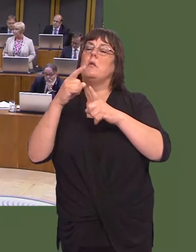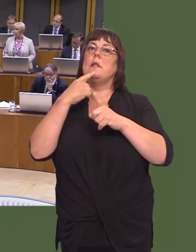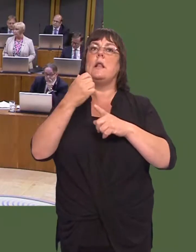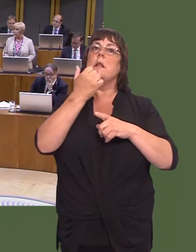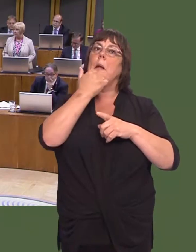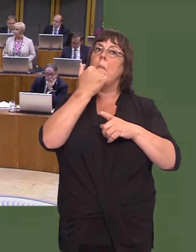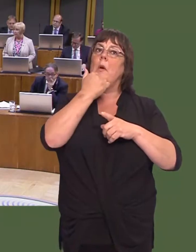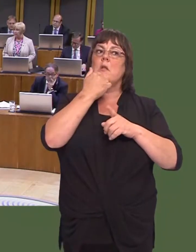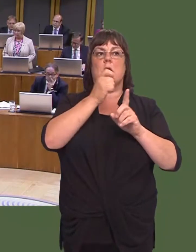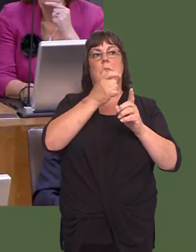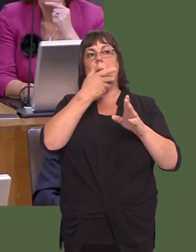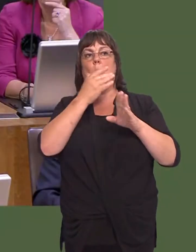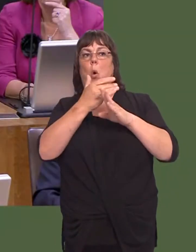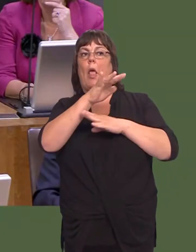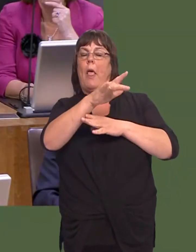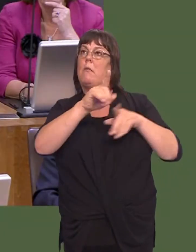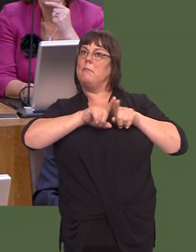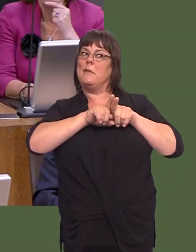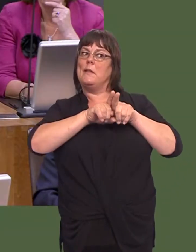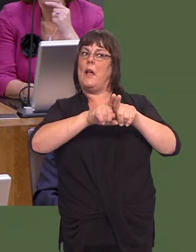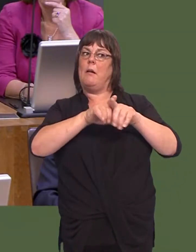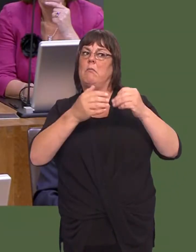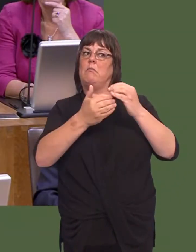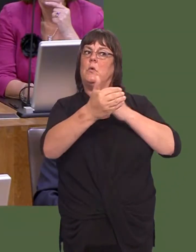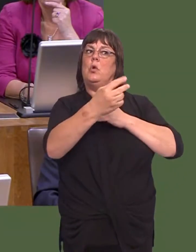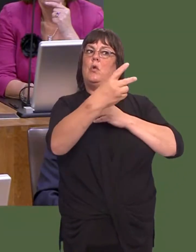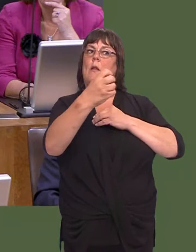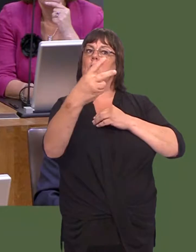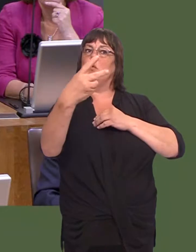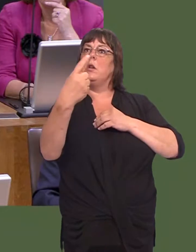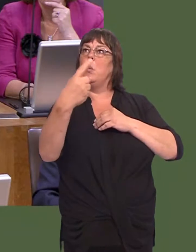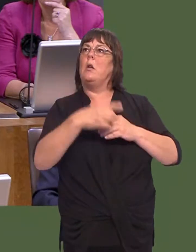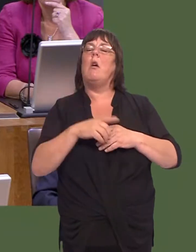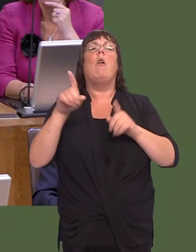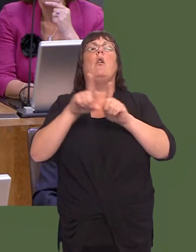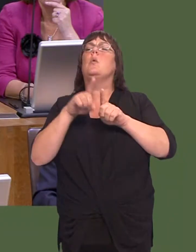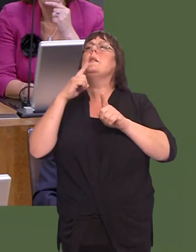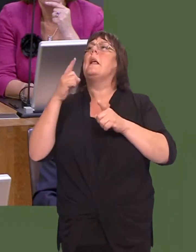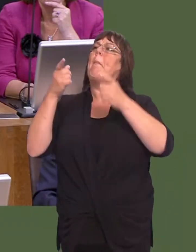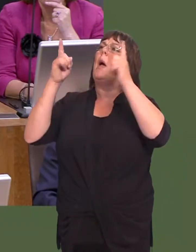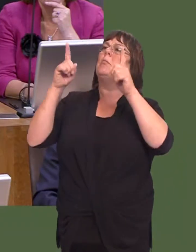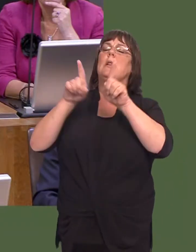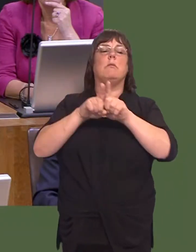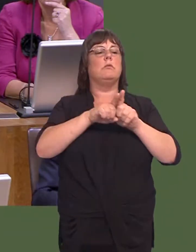numbers would remain broadly the same until 2021. He also said that he thought that Ford management could communicate better with its employees